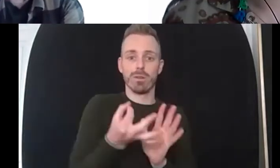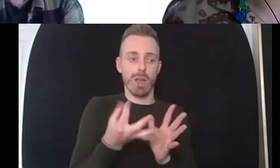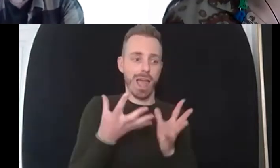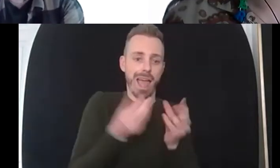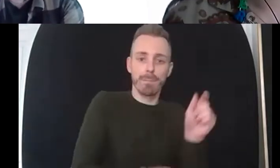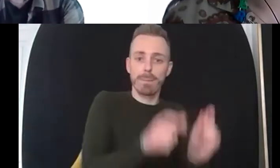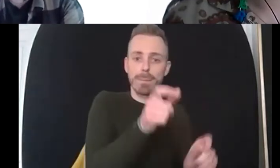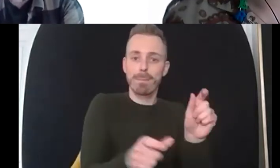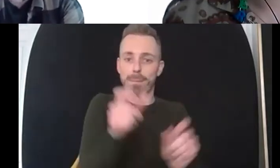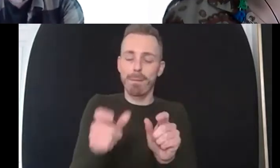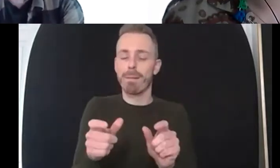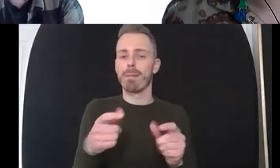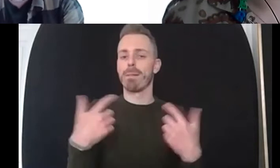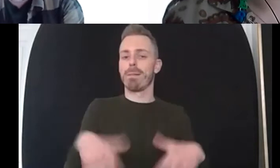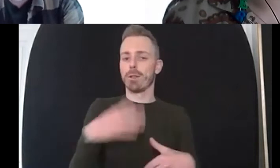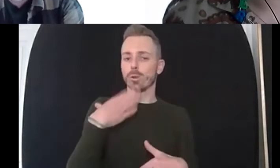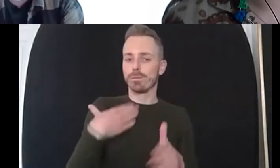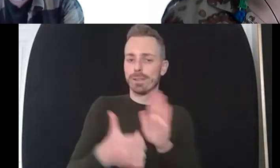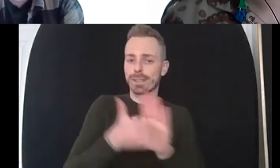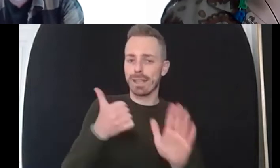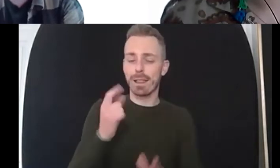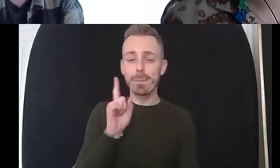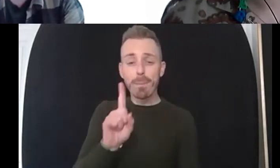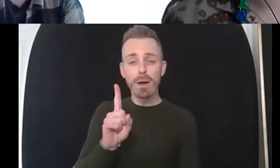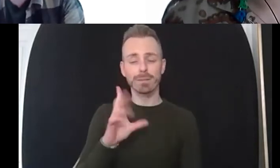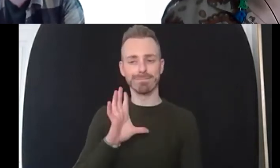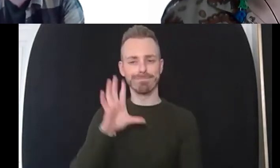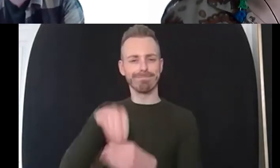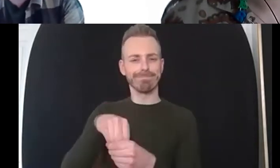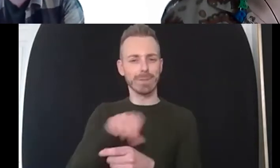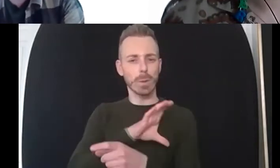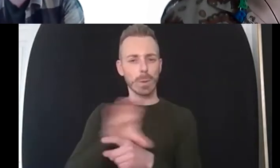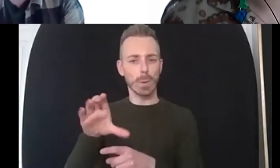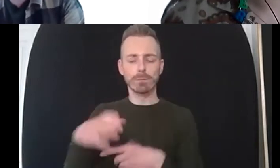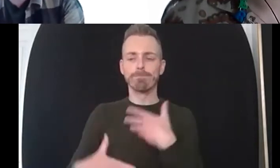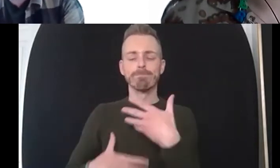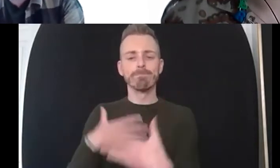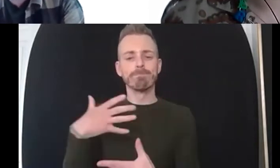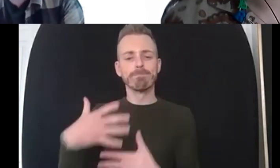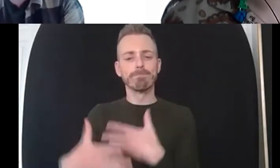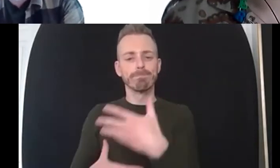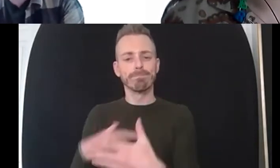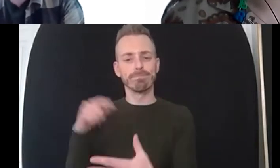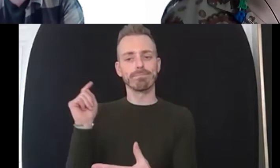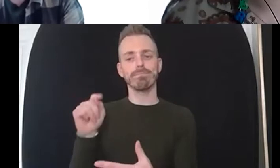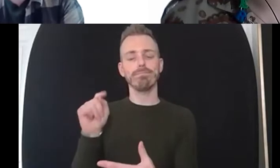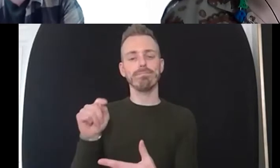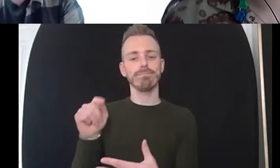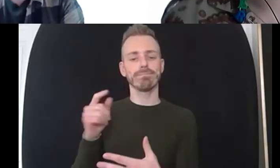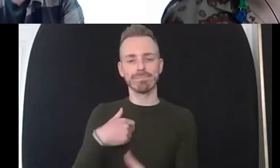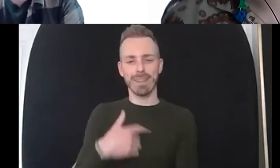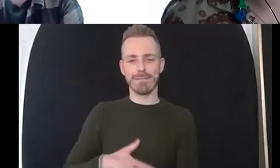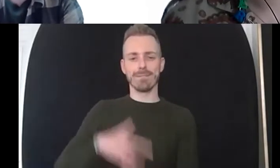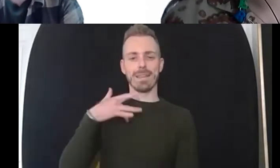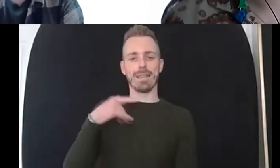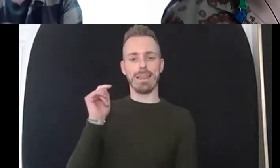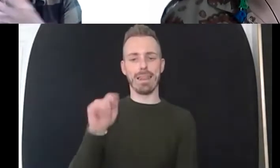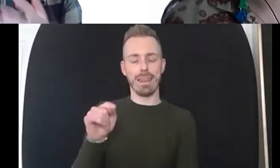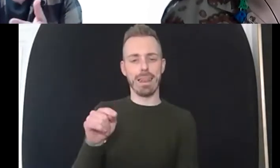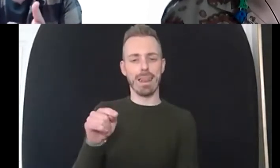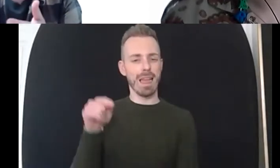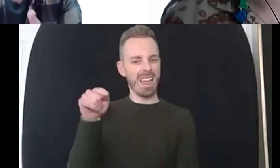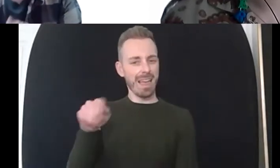kind of i think for me it was about not fitting um the client into the strategy around mental health